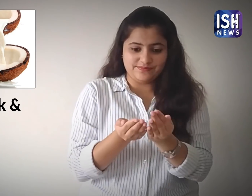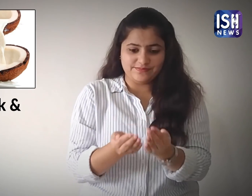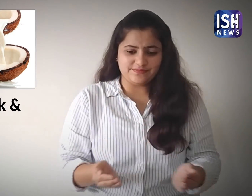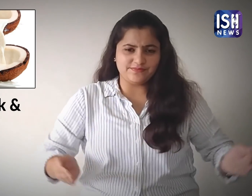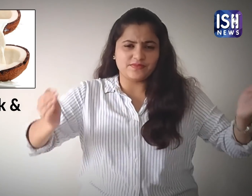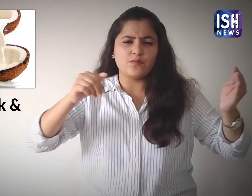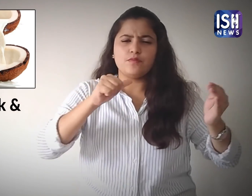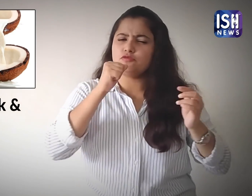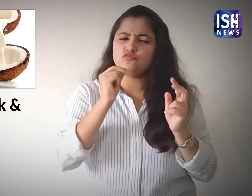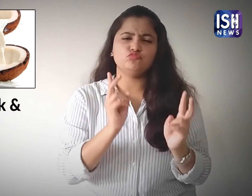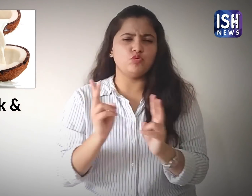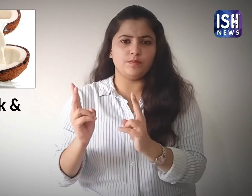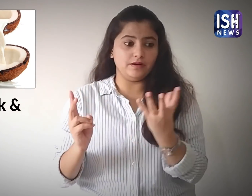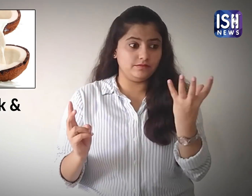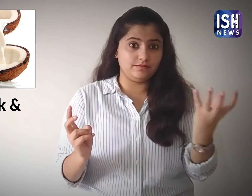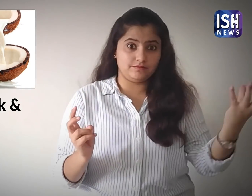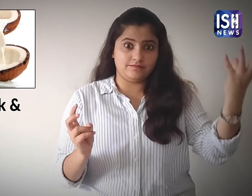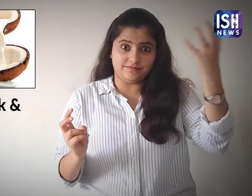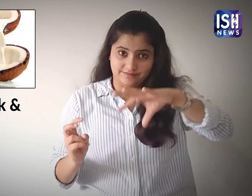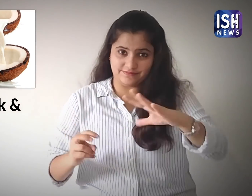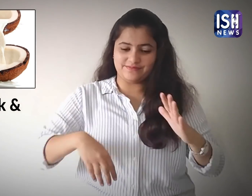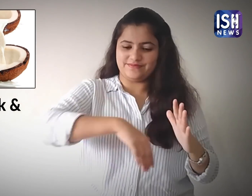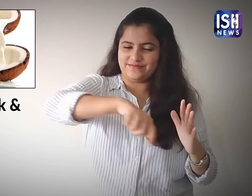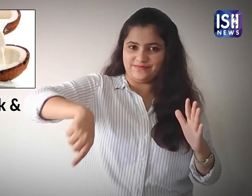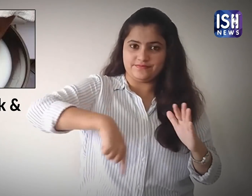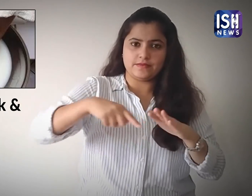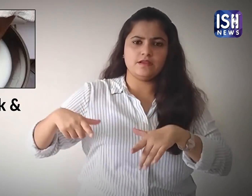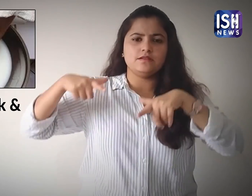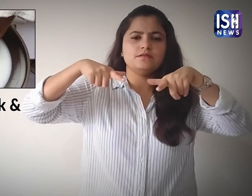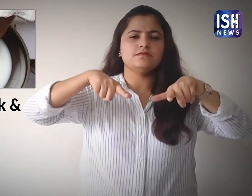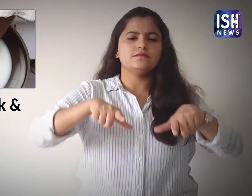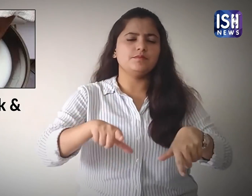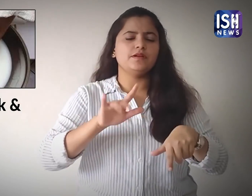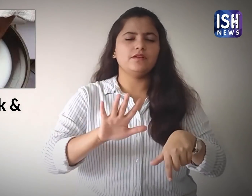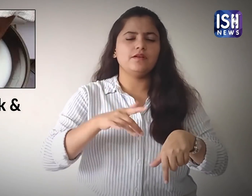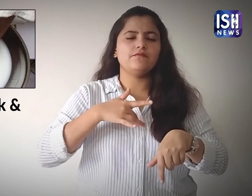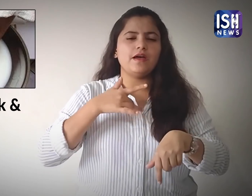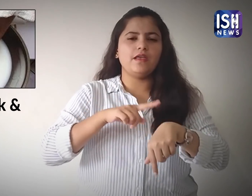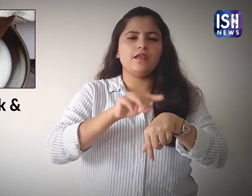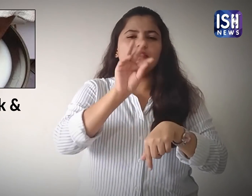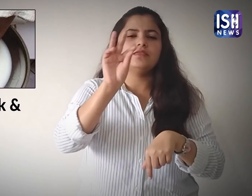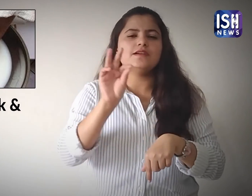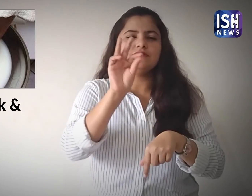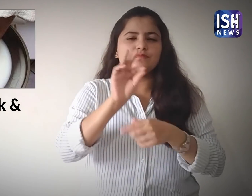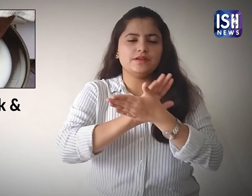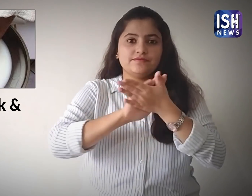Slowly add the mixture to the tub of water and soak your feet for half an hour.